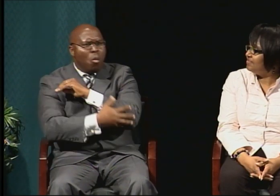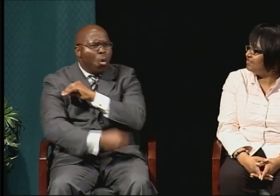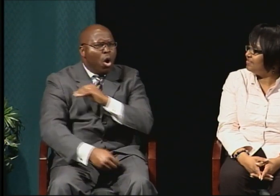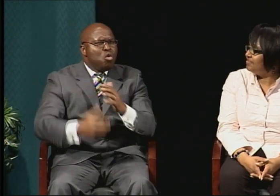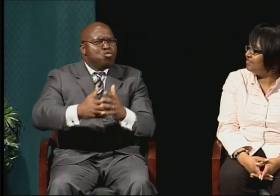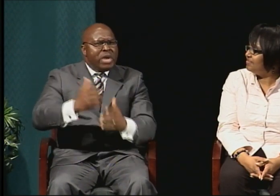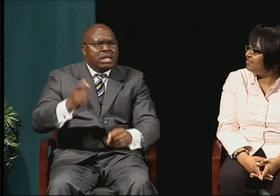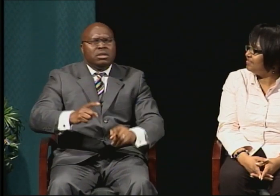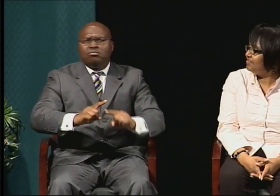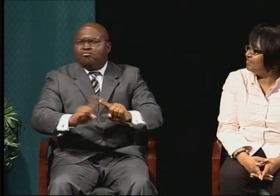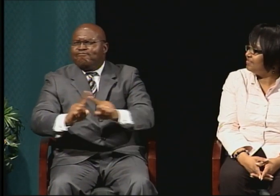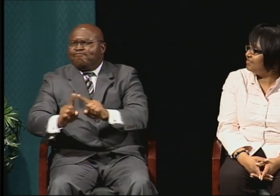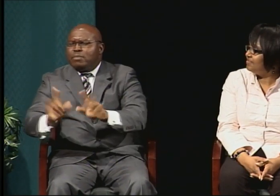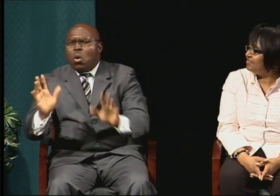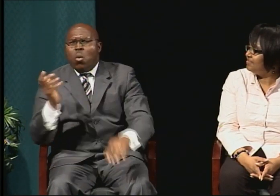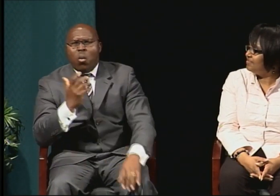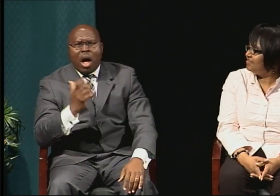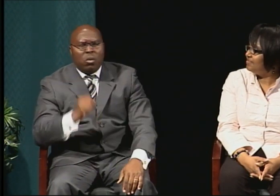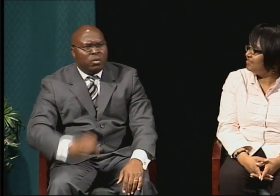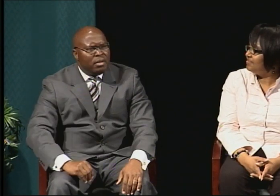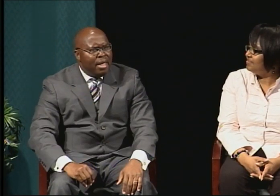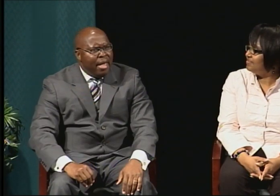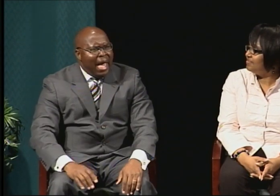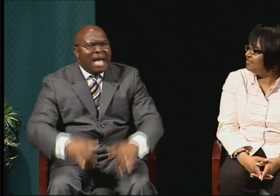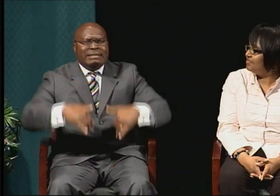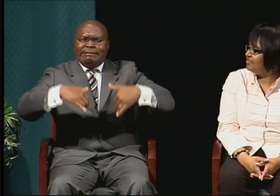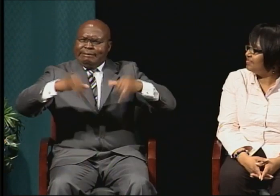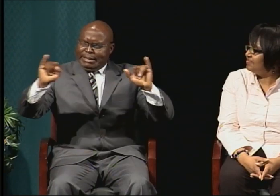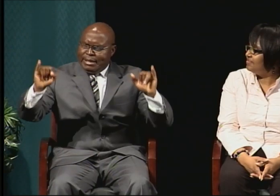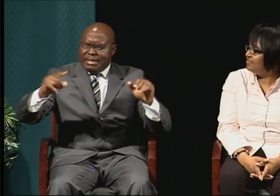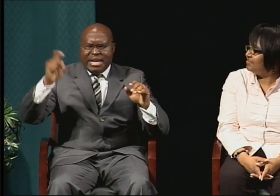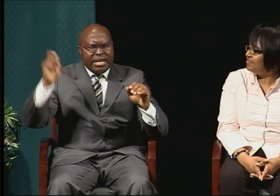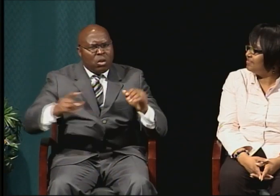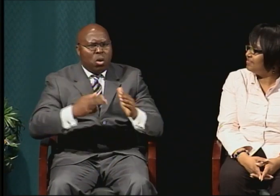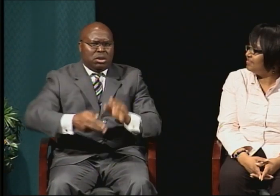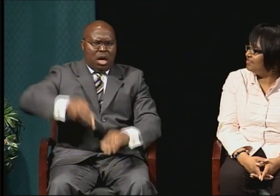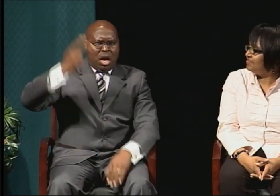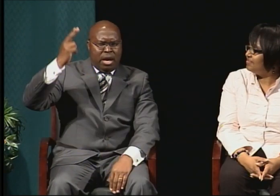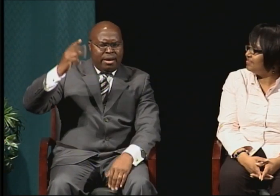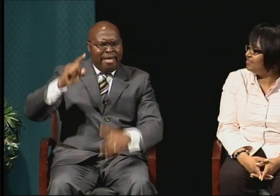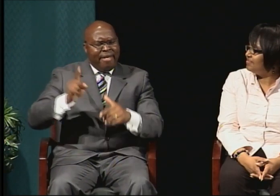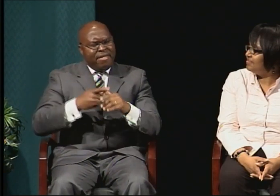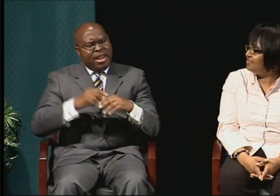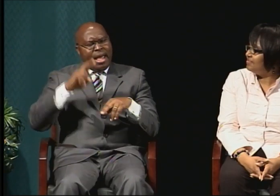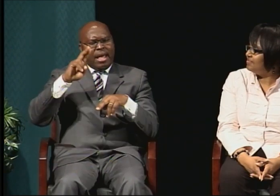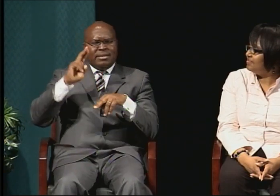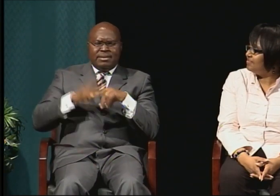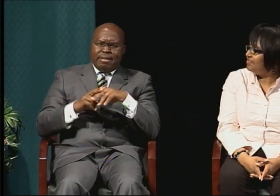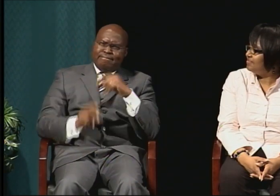with different Africans, both poor and rich. So I sat back and I wondered: